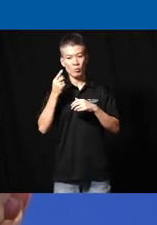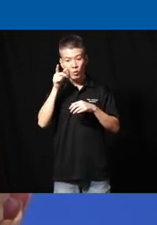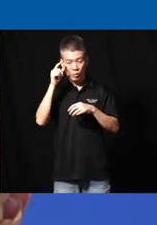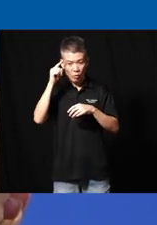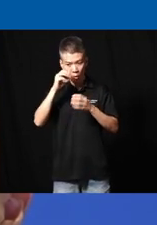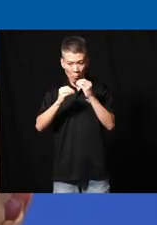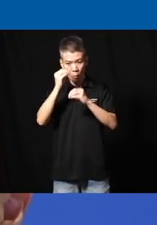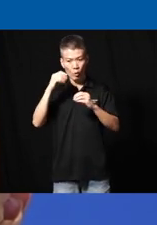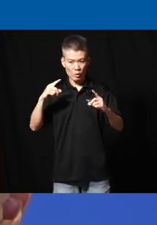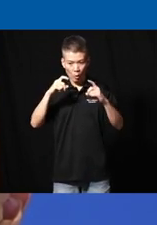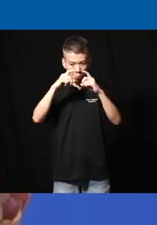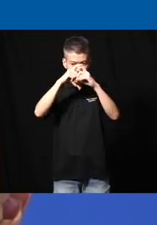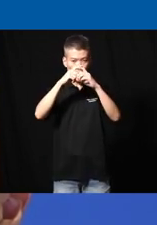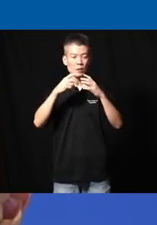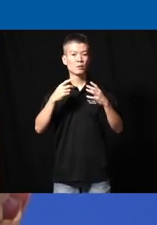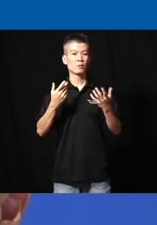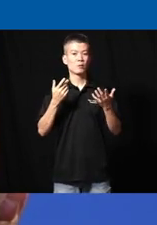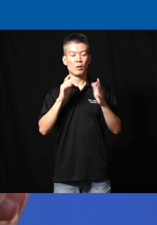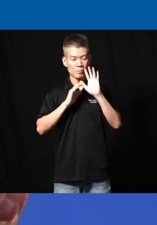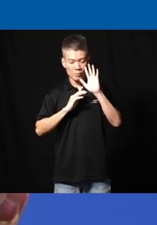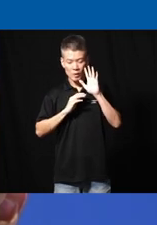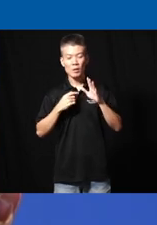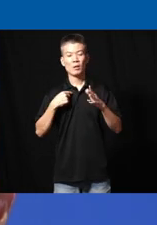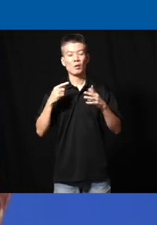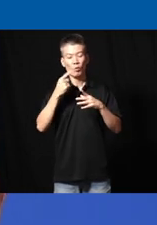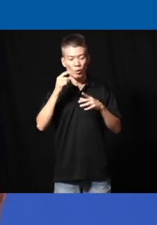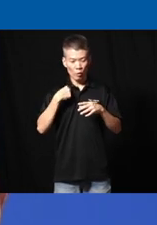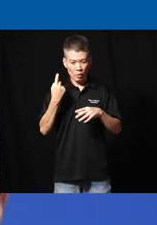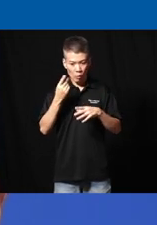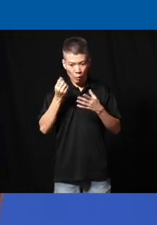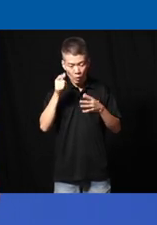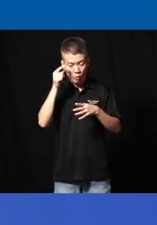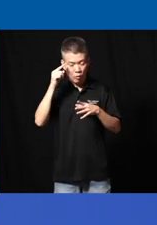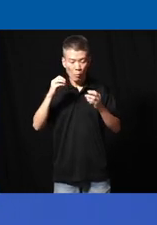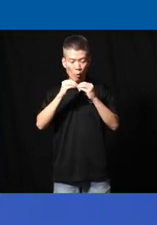most complex sorry do we always look for do we always want to look for the most sophisticated